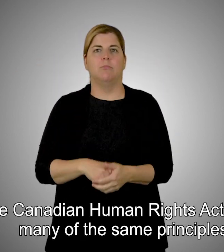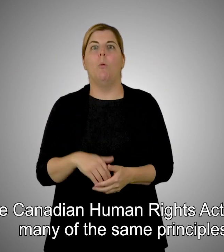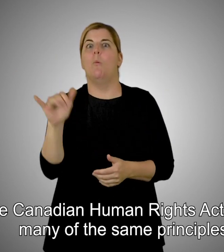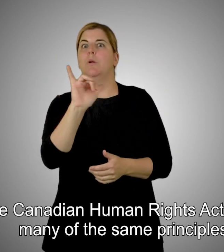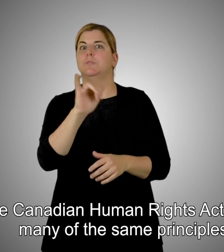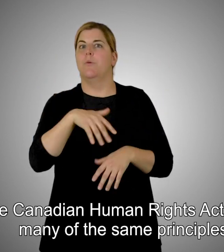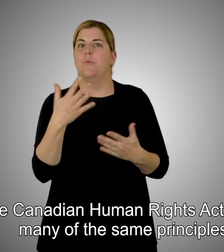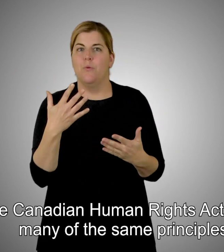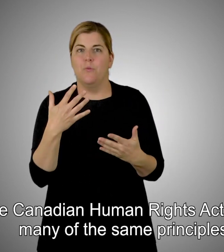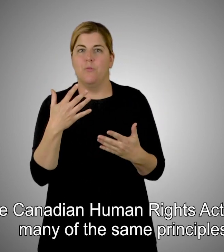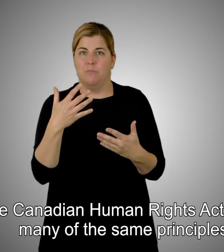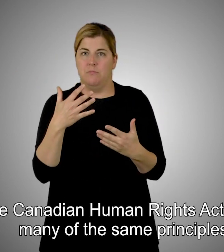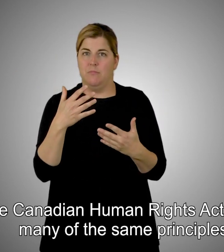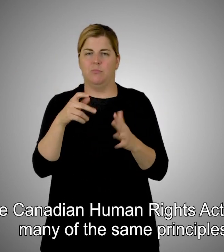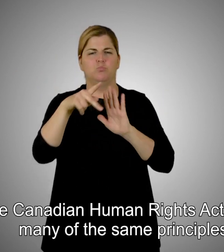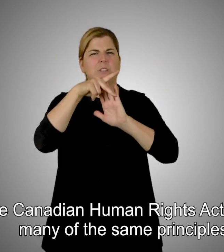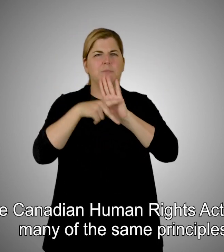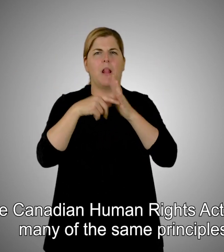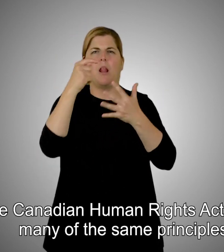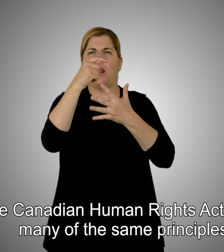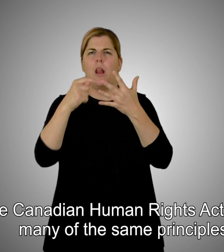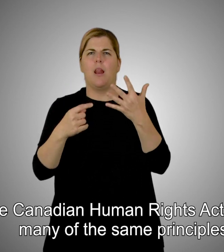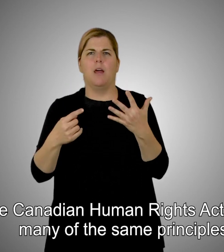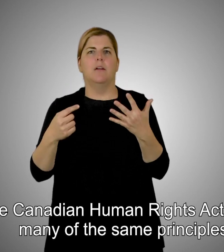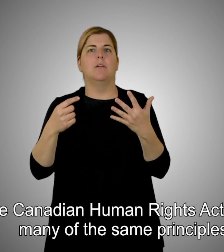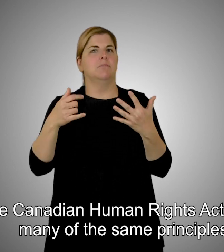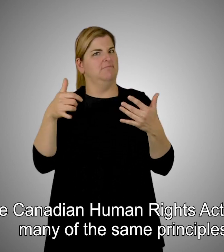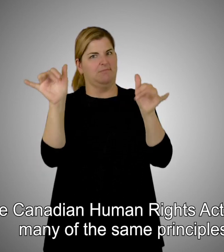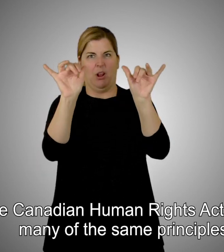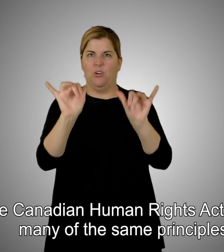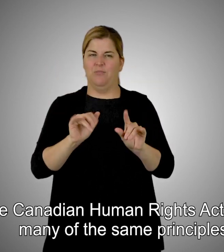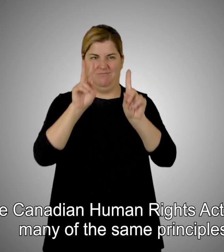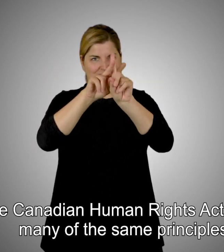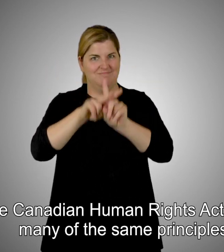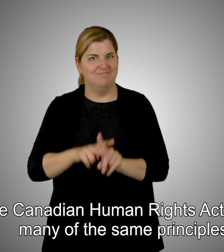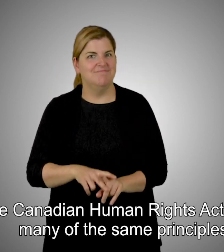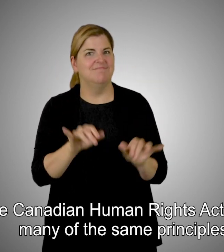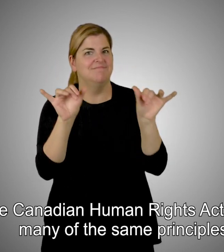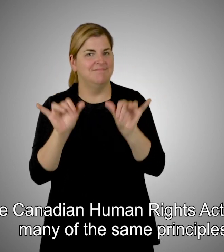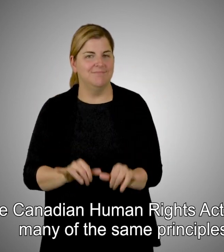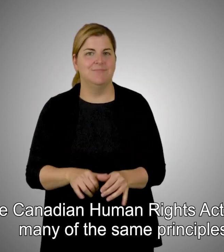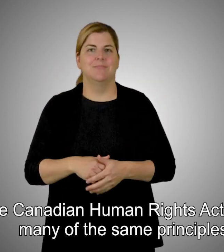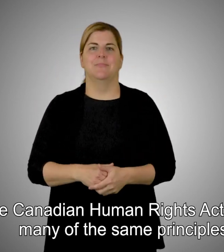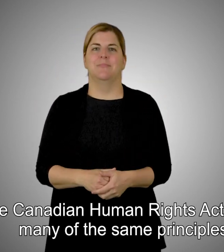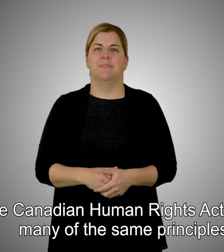with the Canadian Human Rights Act and apply many of the same principles.